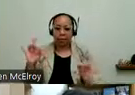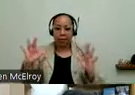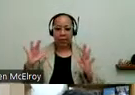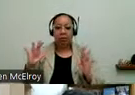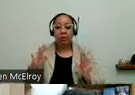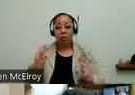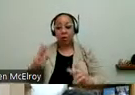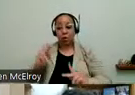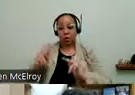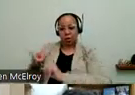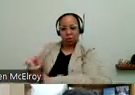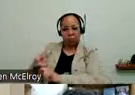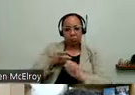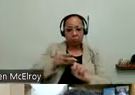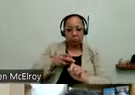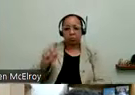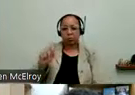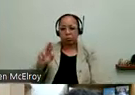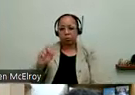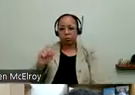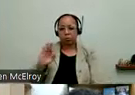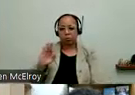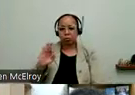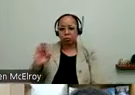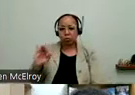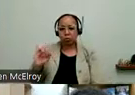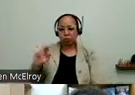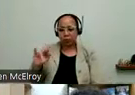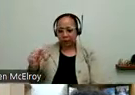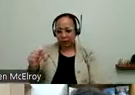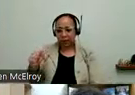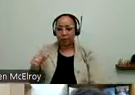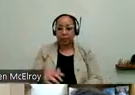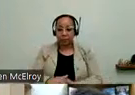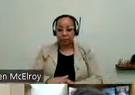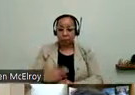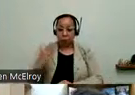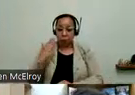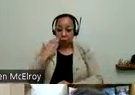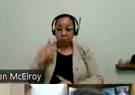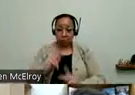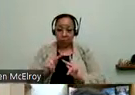know that for example gender-based violence, we know that people with